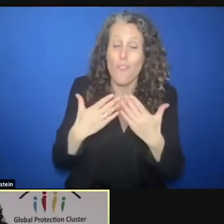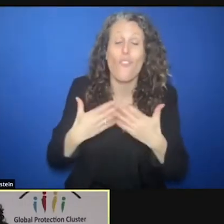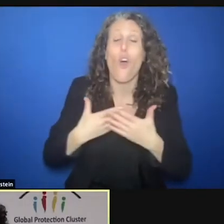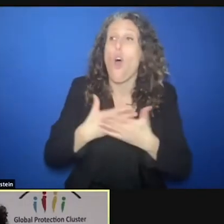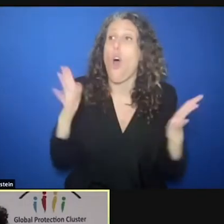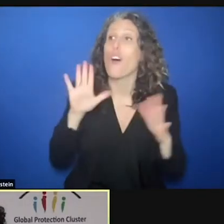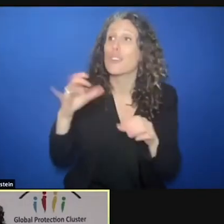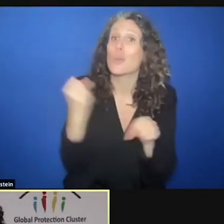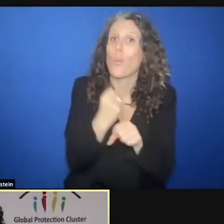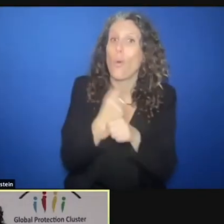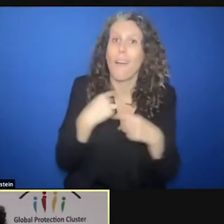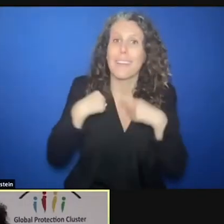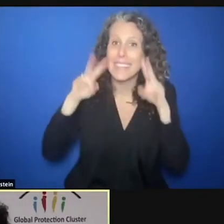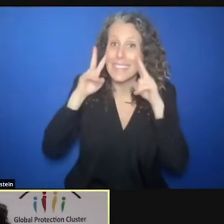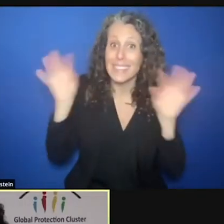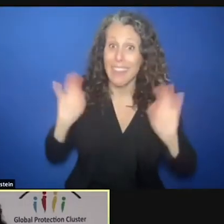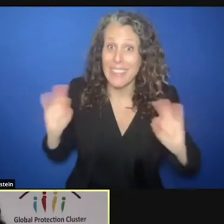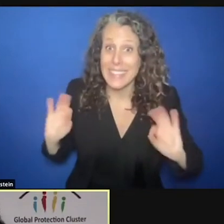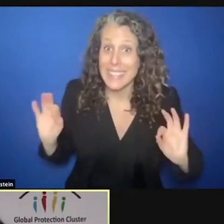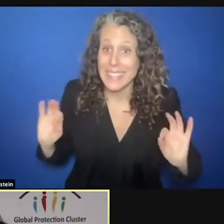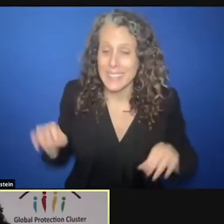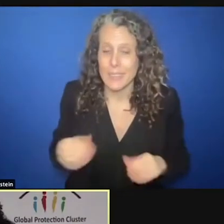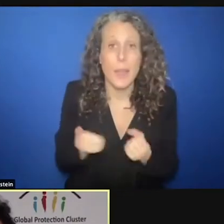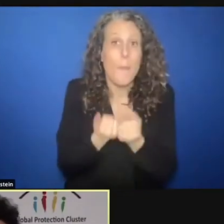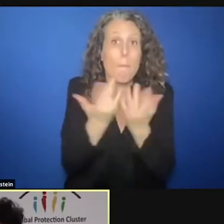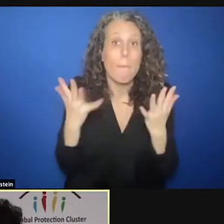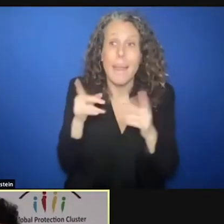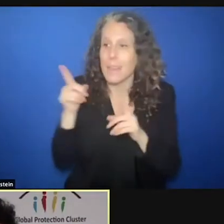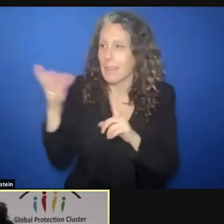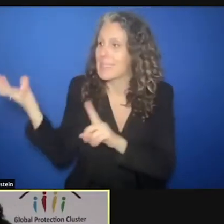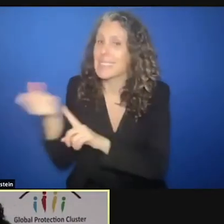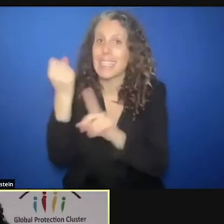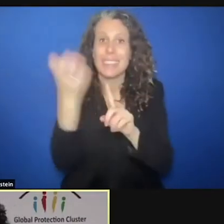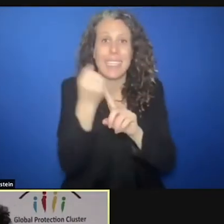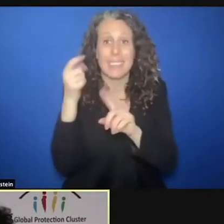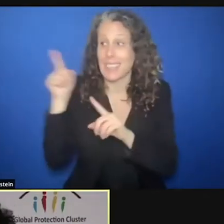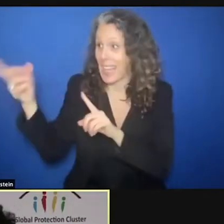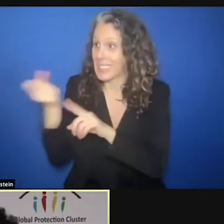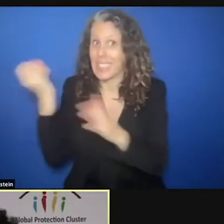where you have reached a success that you cannot put in a report or what have you really